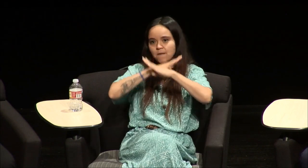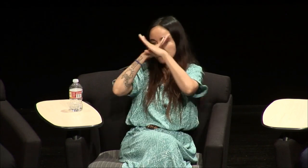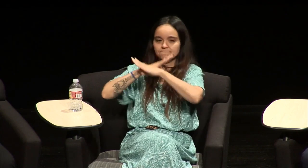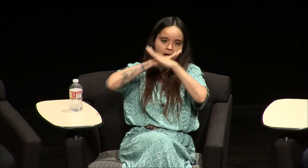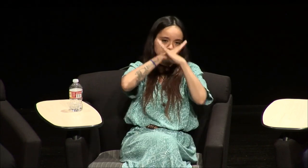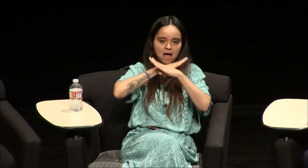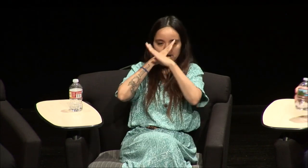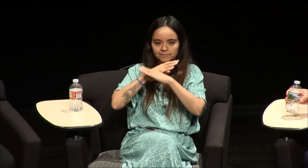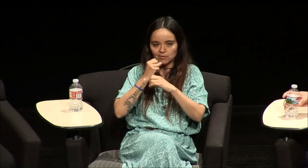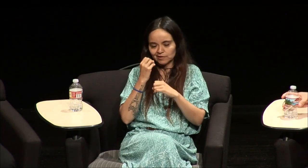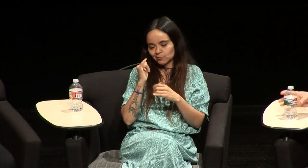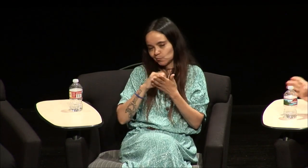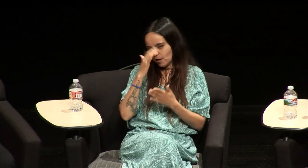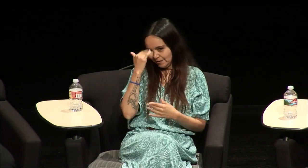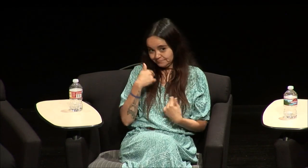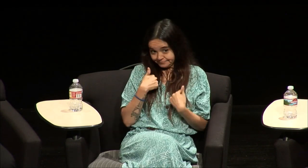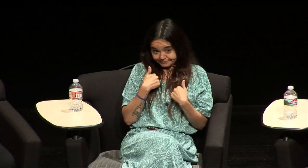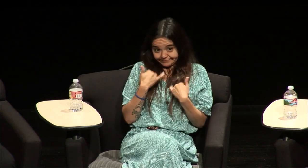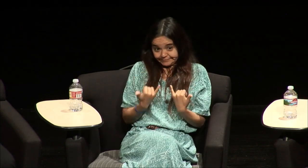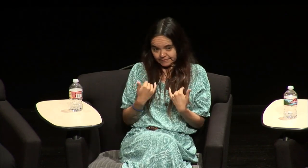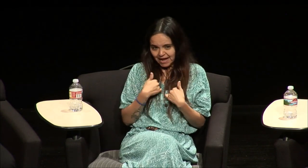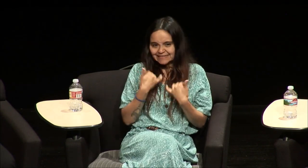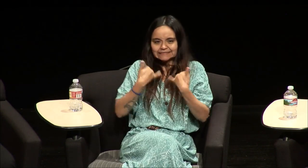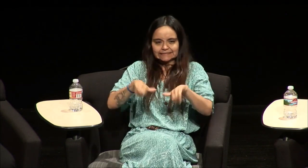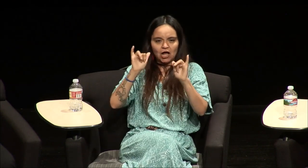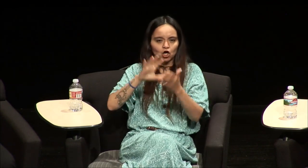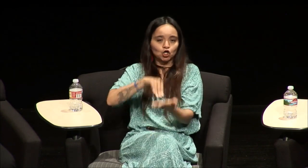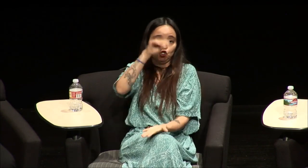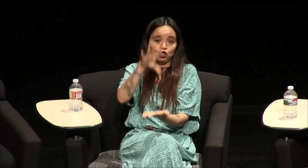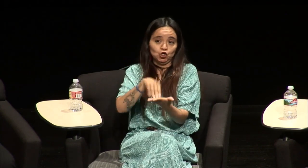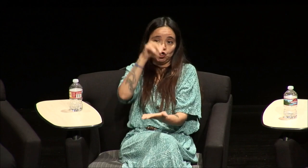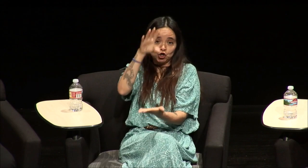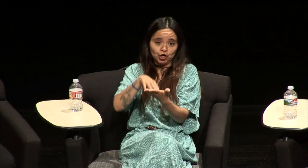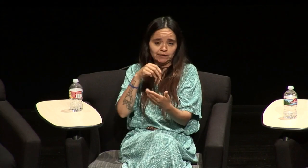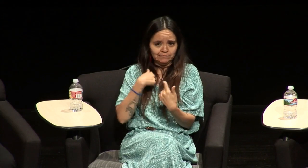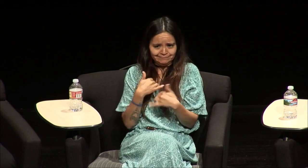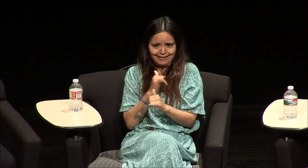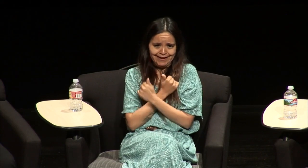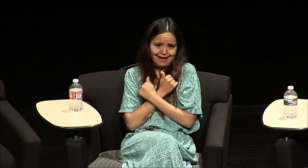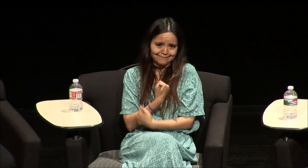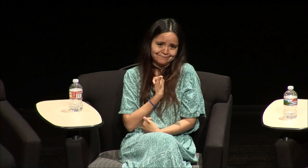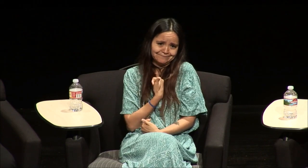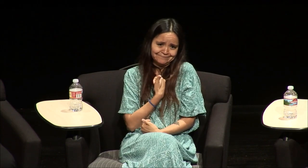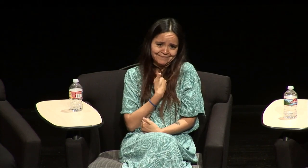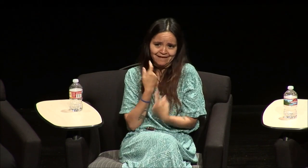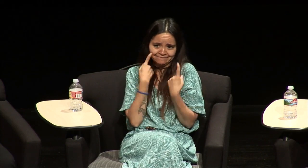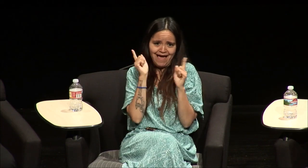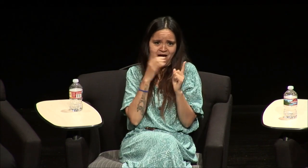communication barriers and sometimes we get angry with each other and now to this day still learning I'm still learning to